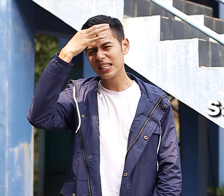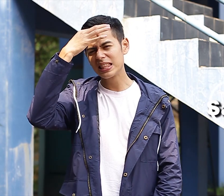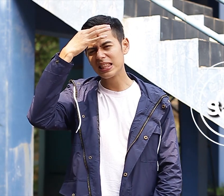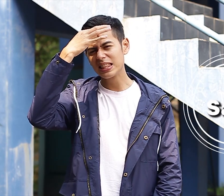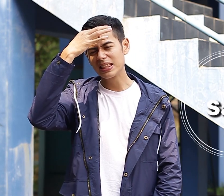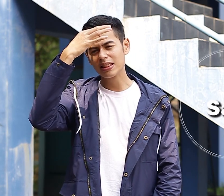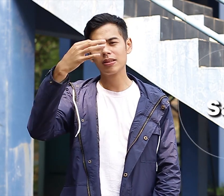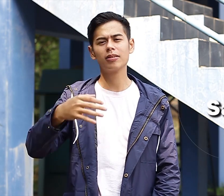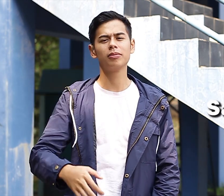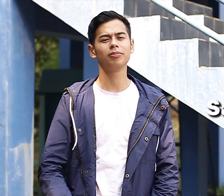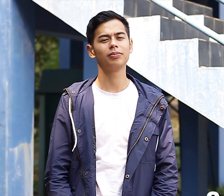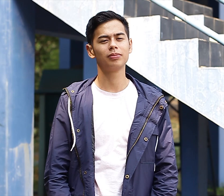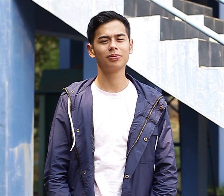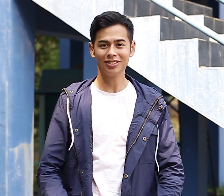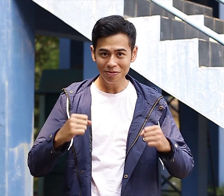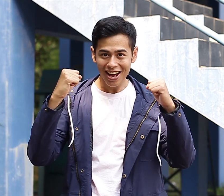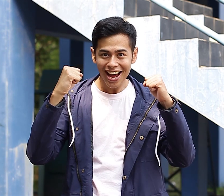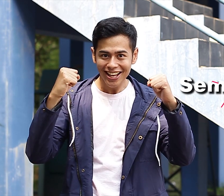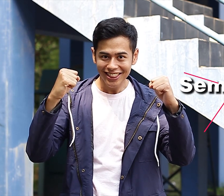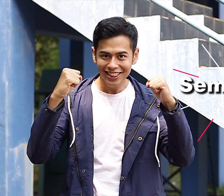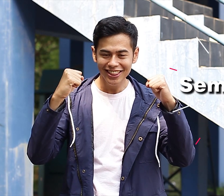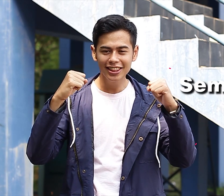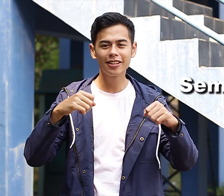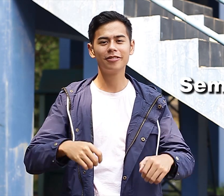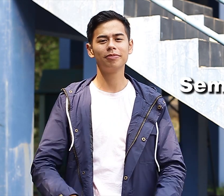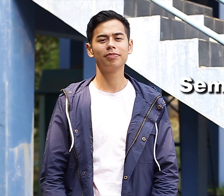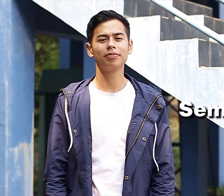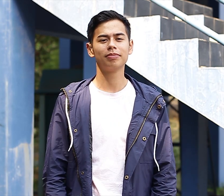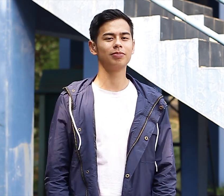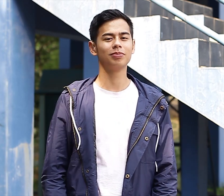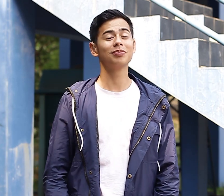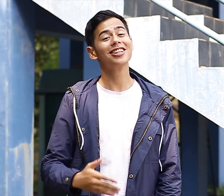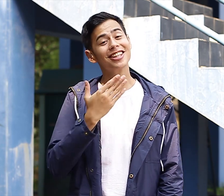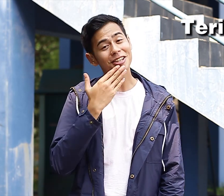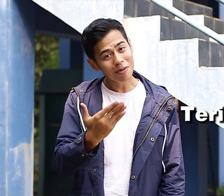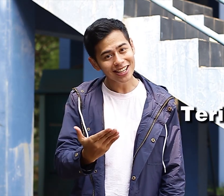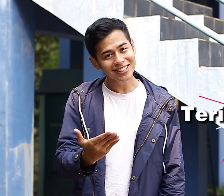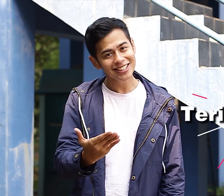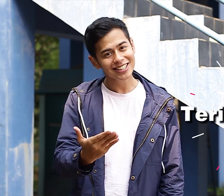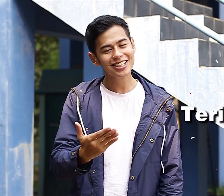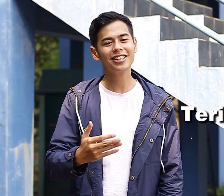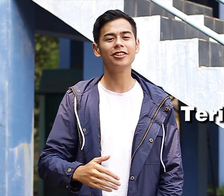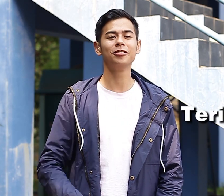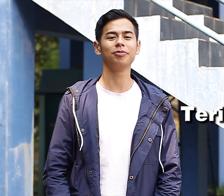Feeling Sick Spirit Thank you